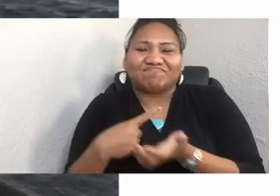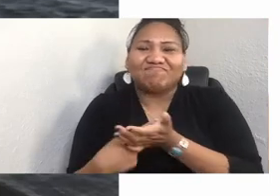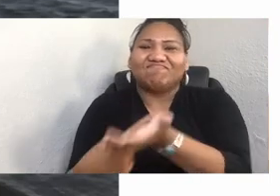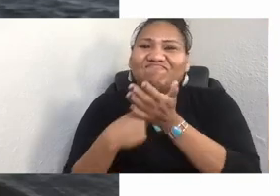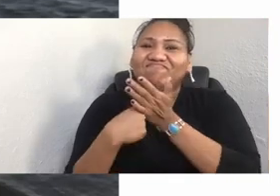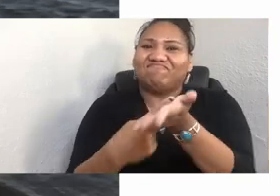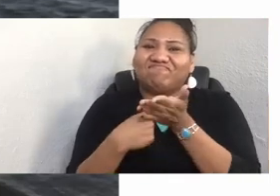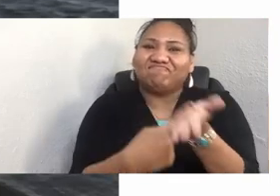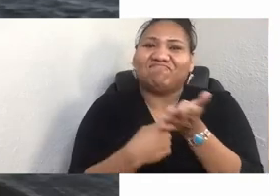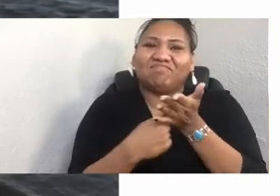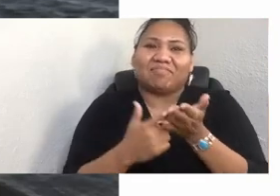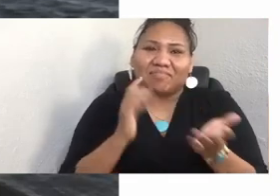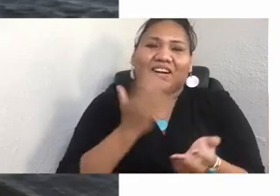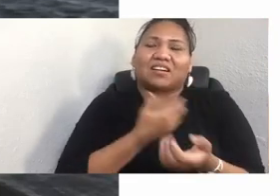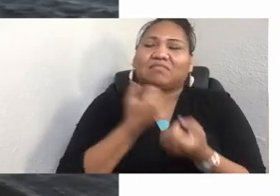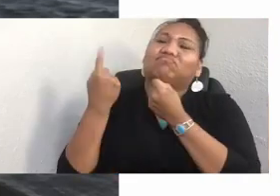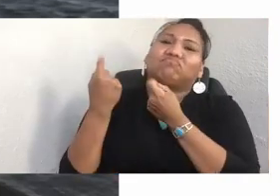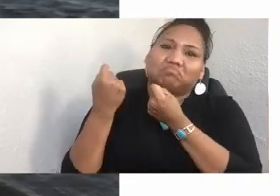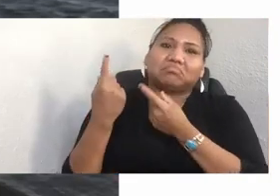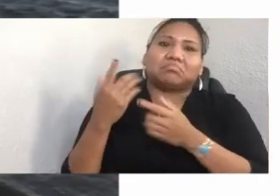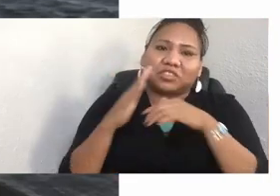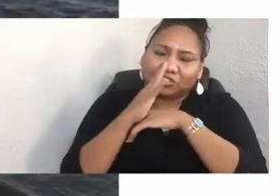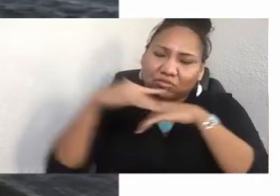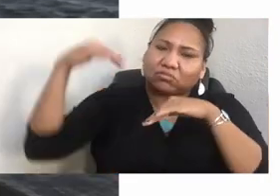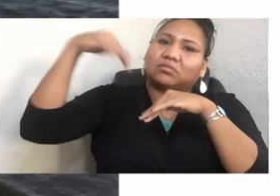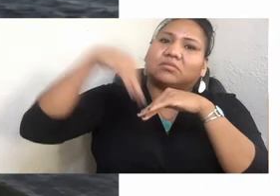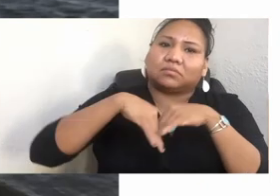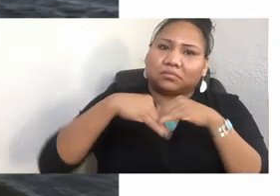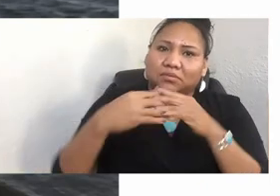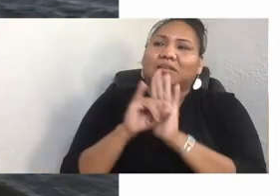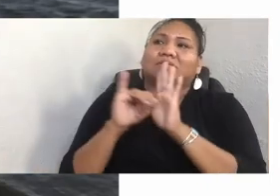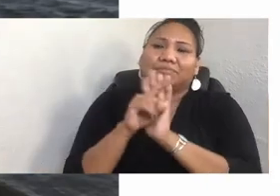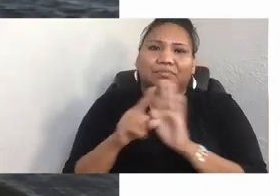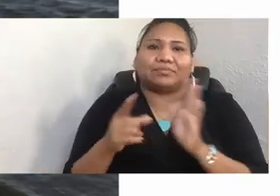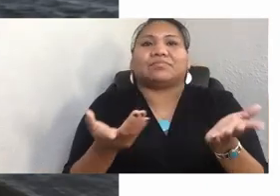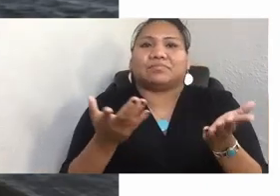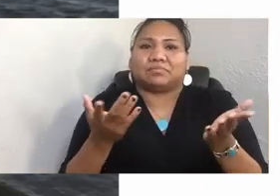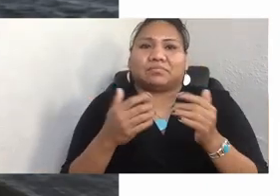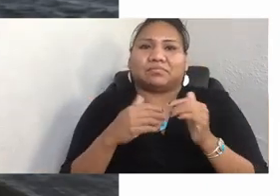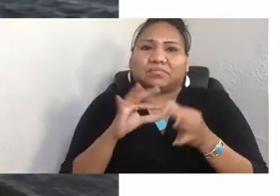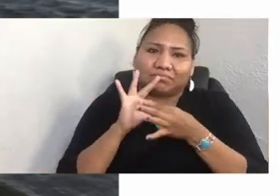of Indigenous identity, of how it's inextricably connected to land, about relationality.